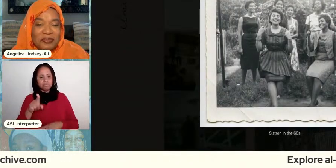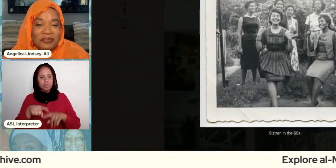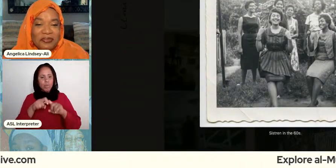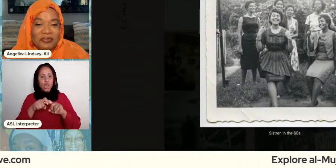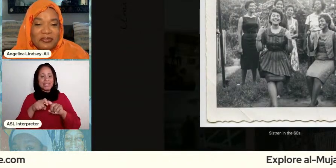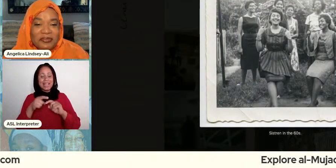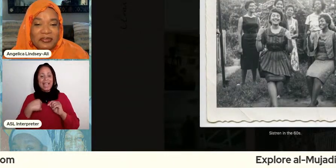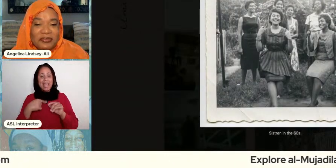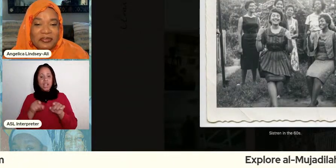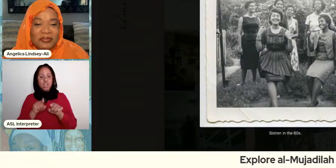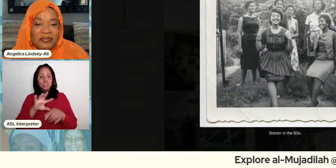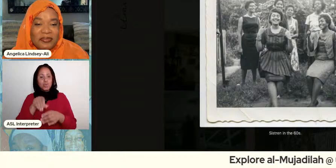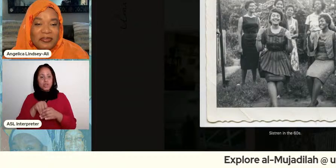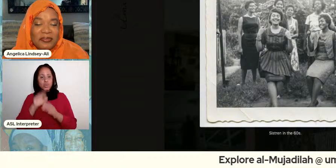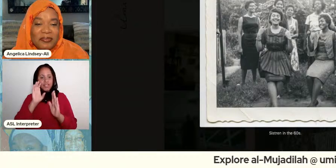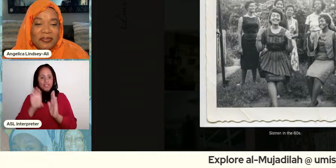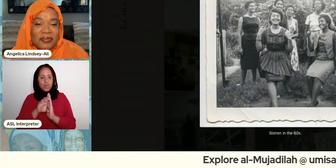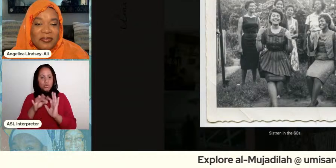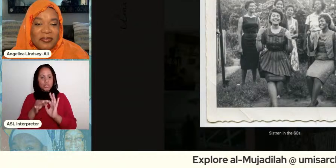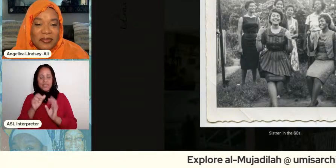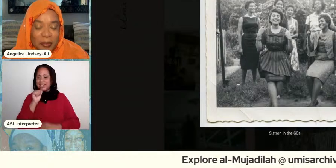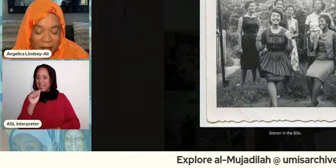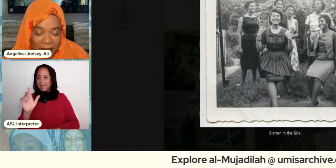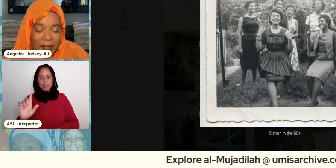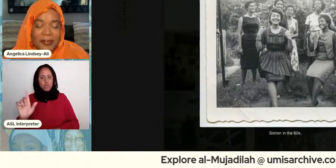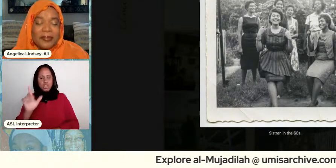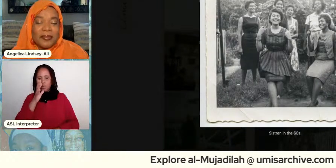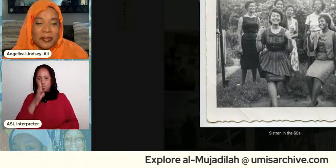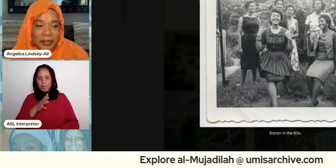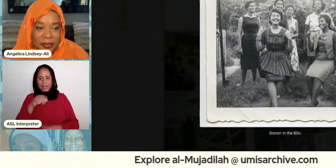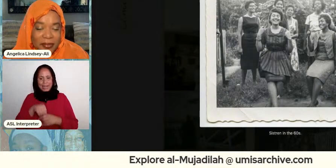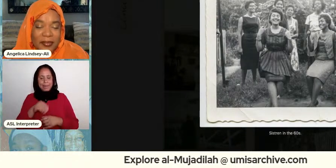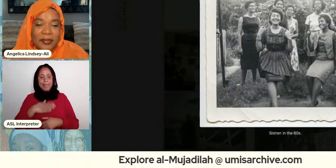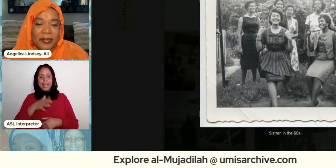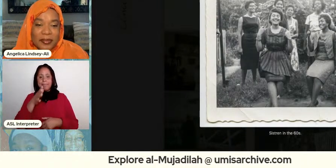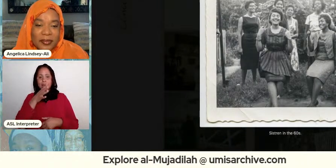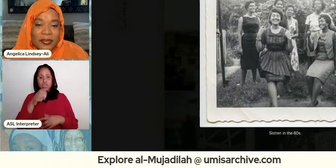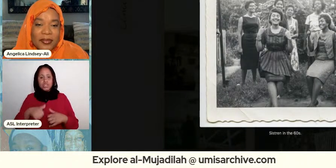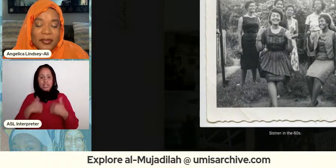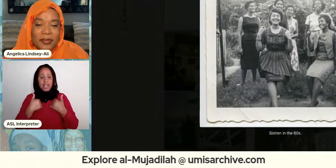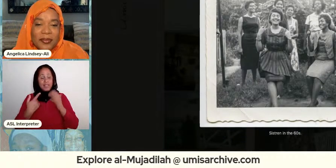included photos of non-muslim women in my mother's life and so this photo is it from my grandma my